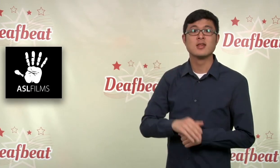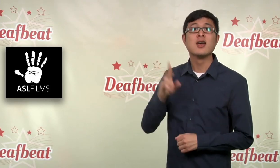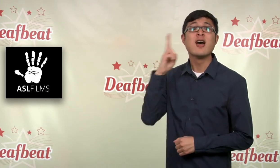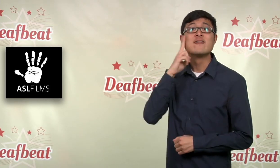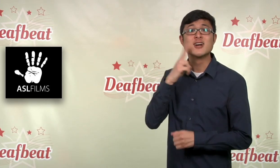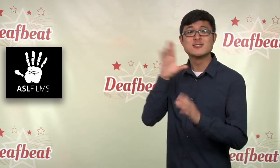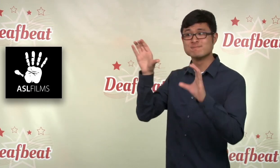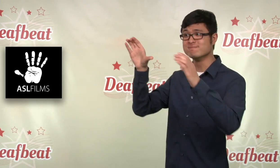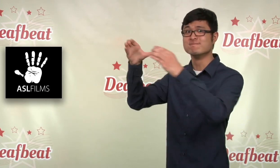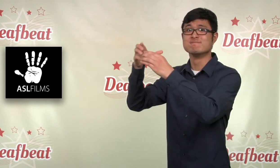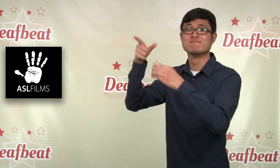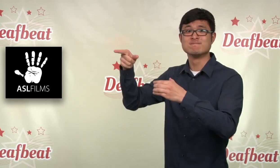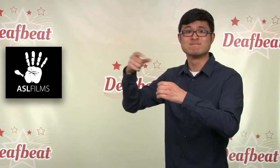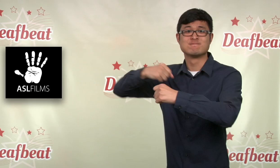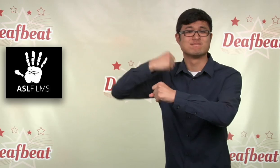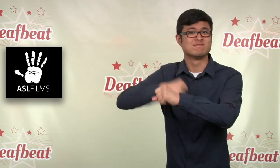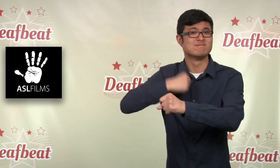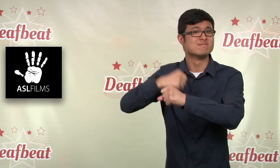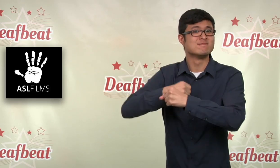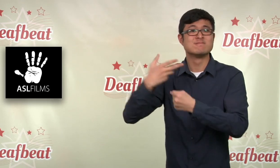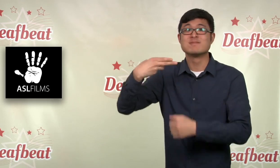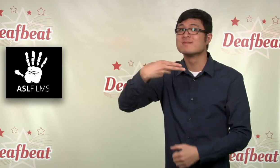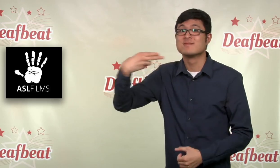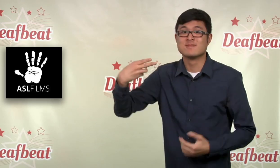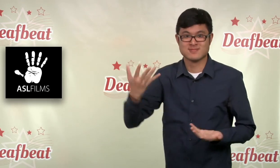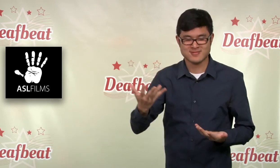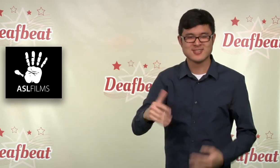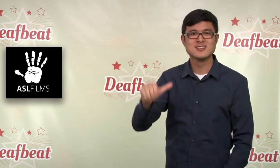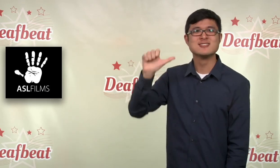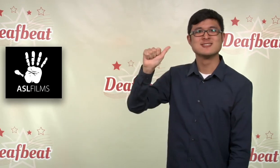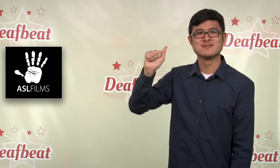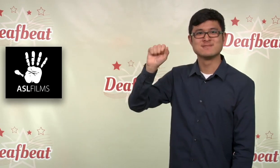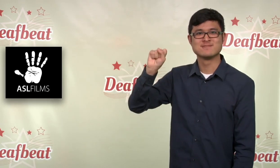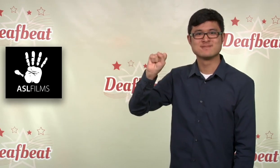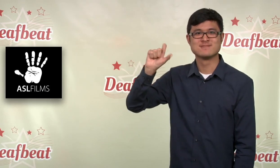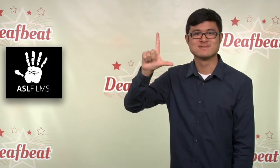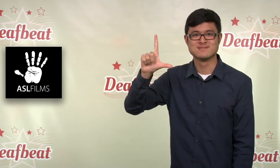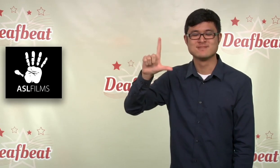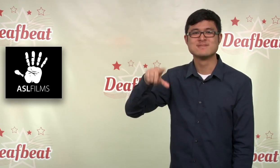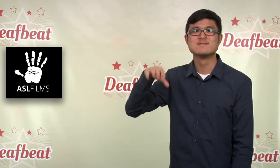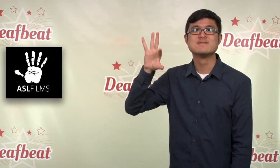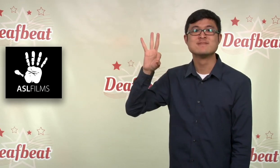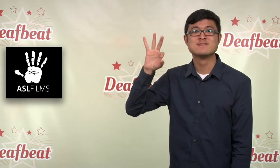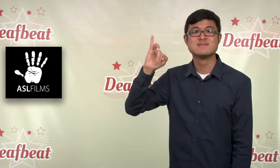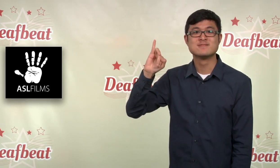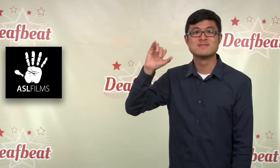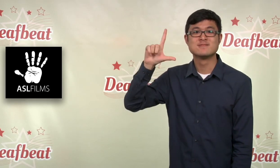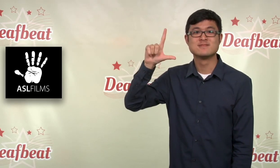deaf owned and operated production company producing feature